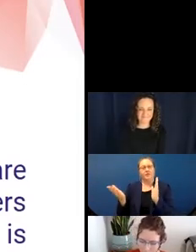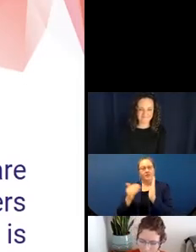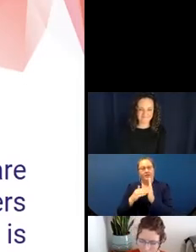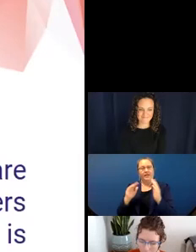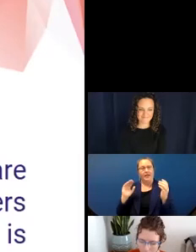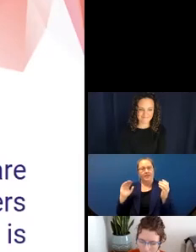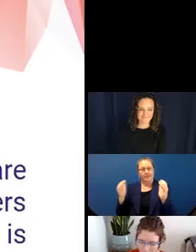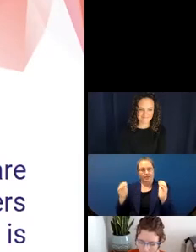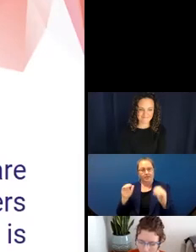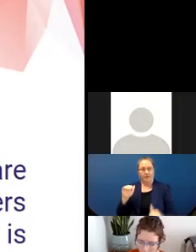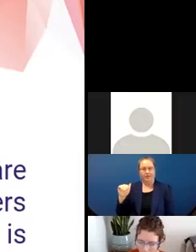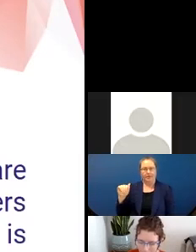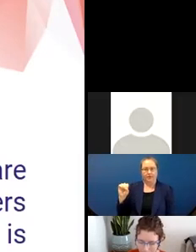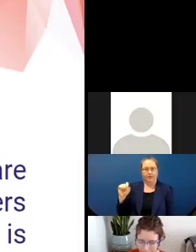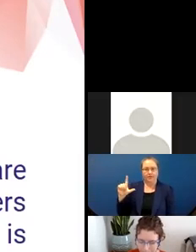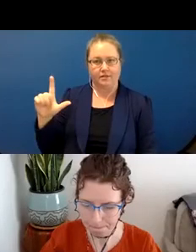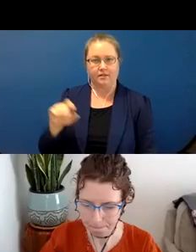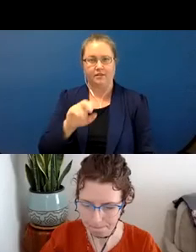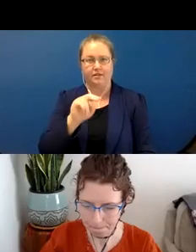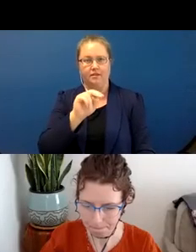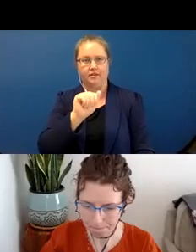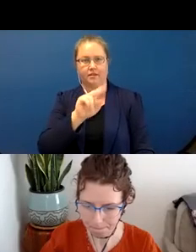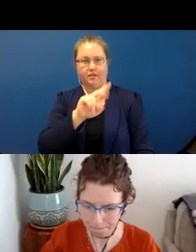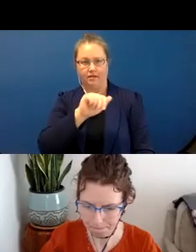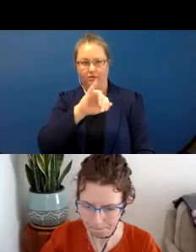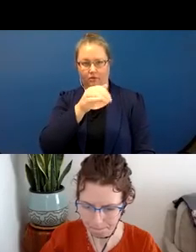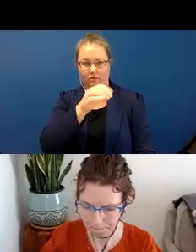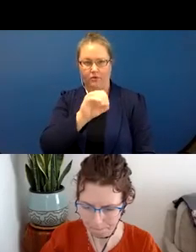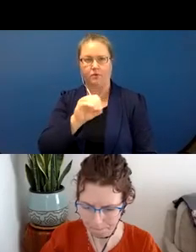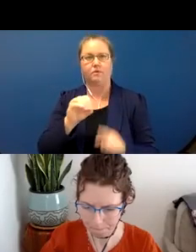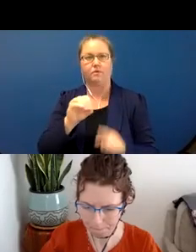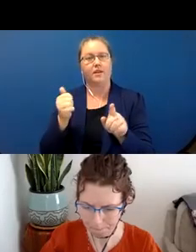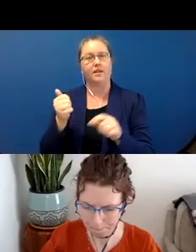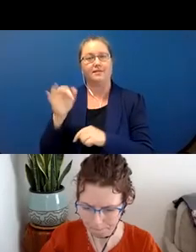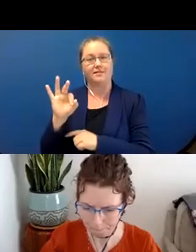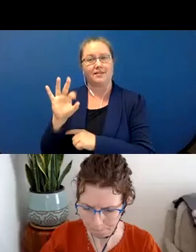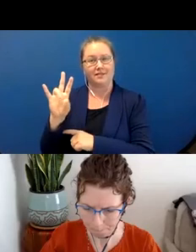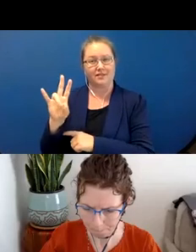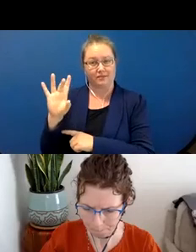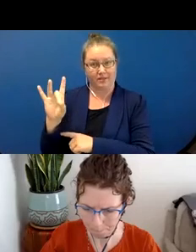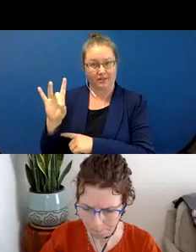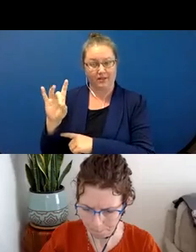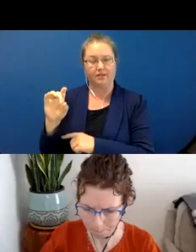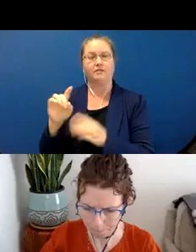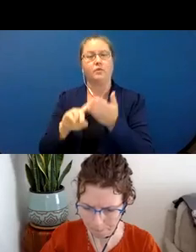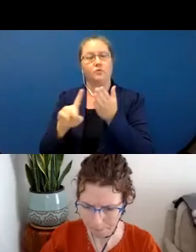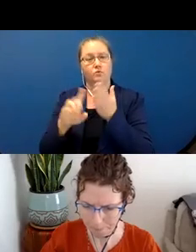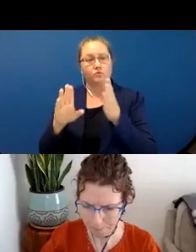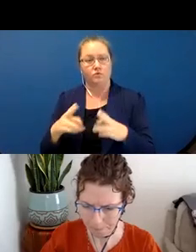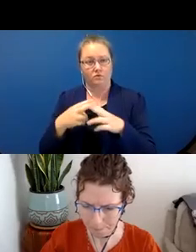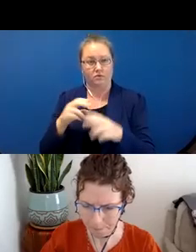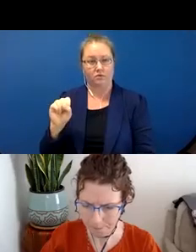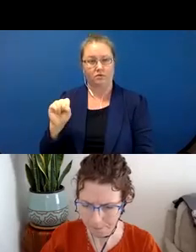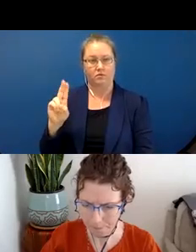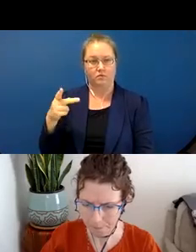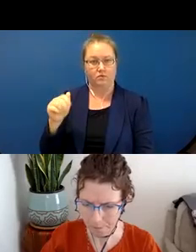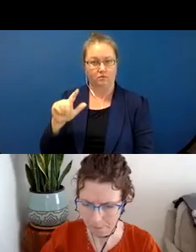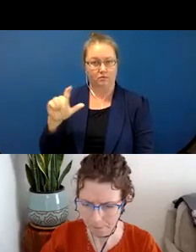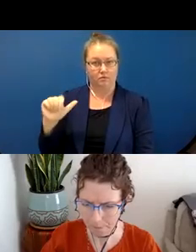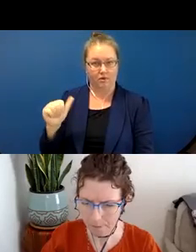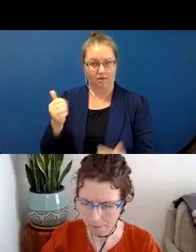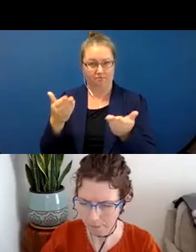but a more specific case is in Supalla 1978, here's a direct quote from that paper, where